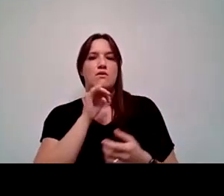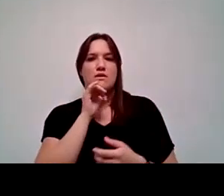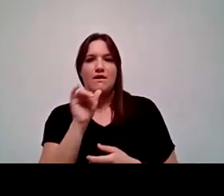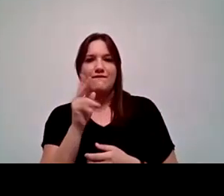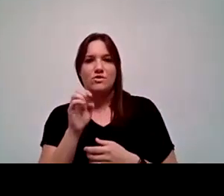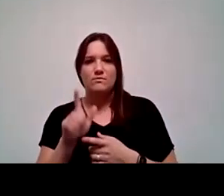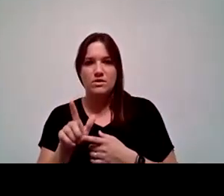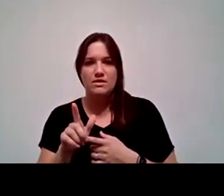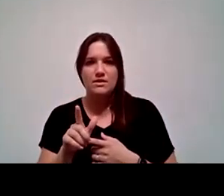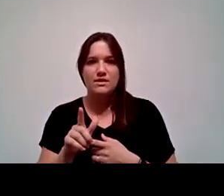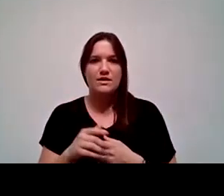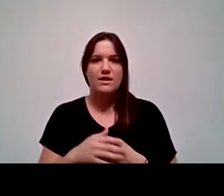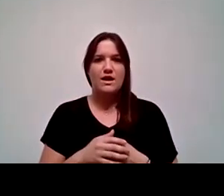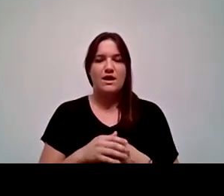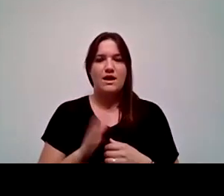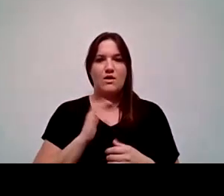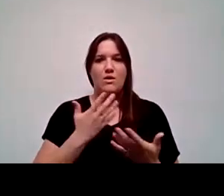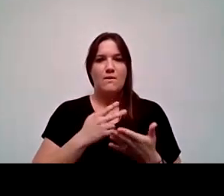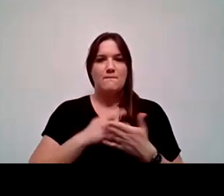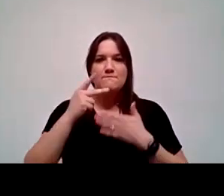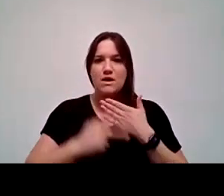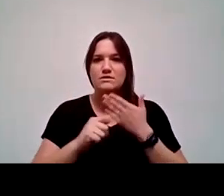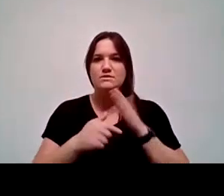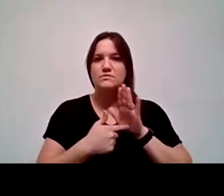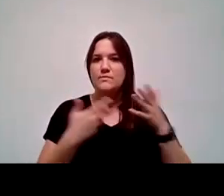and in terms of what our policies represent, what our curriculum